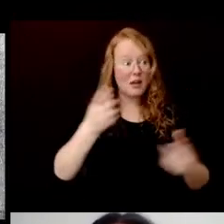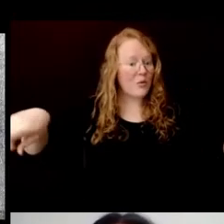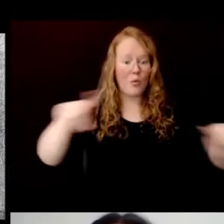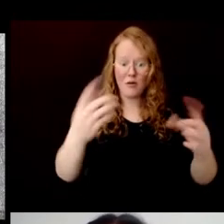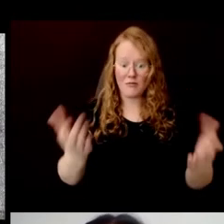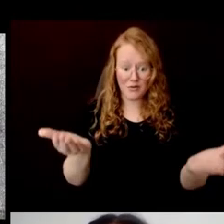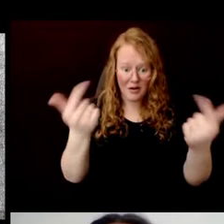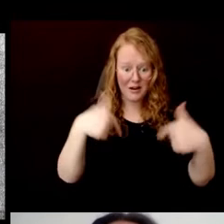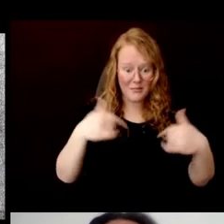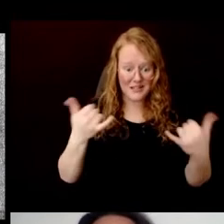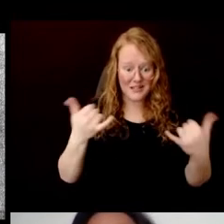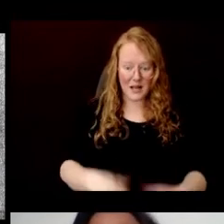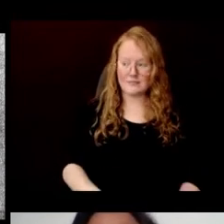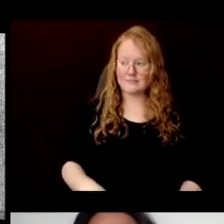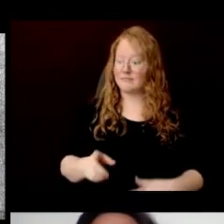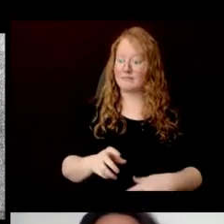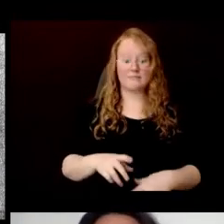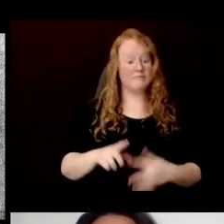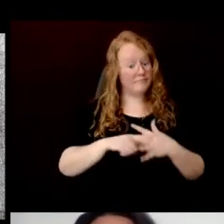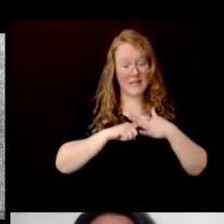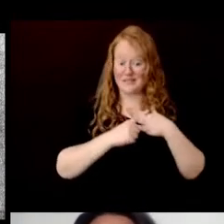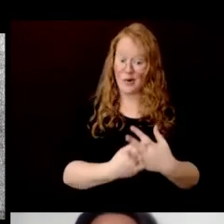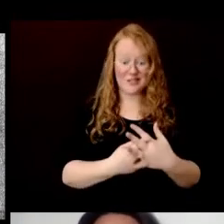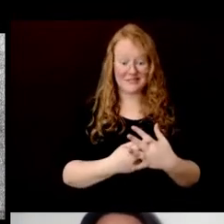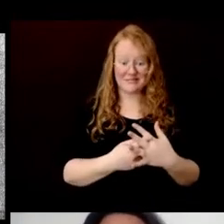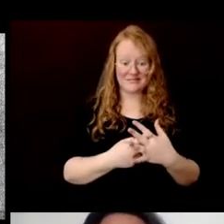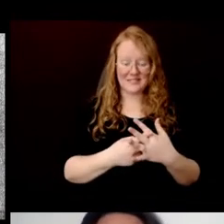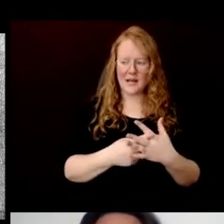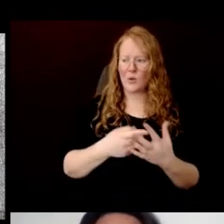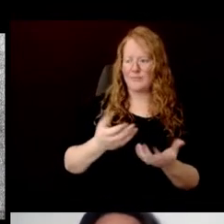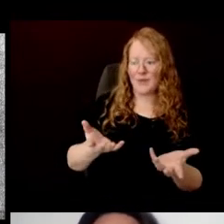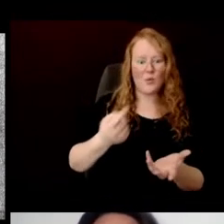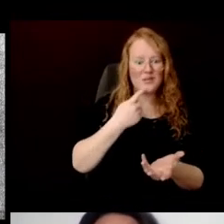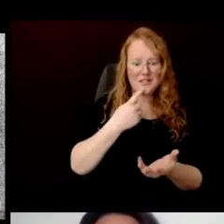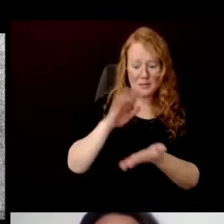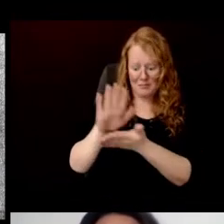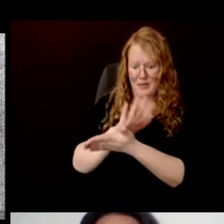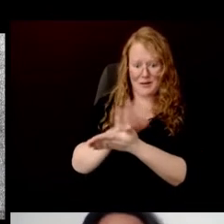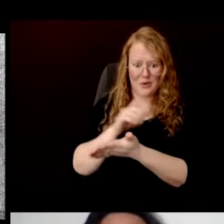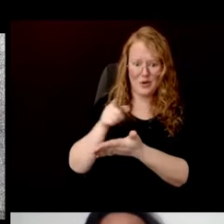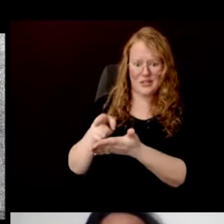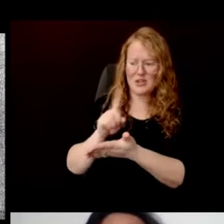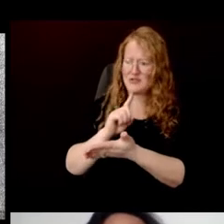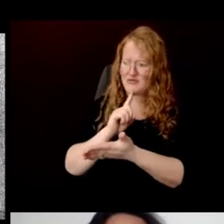I am going to jump right in and start with saying that paper is a very ubiquitous plant product.